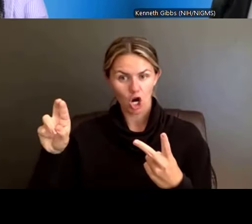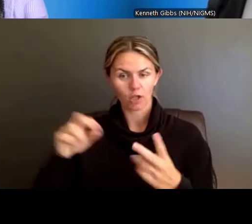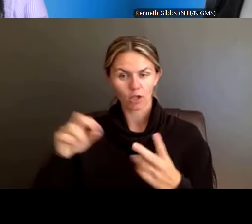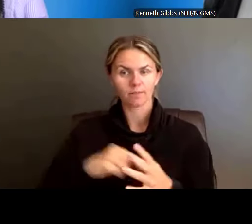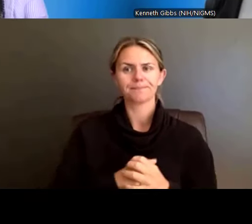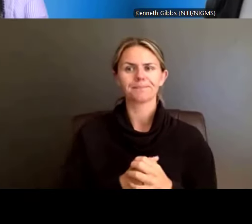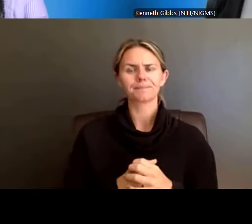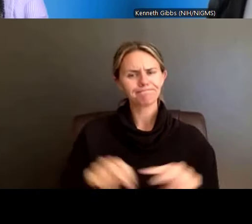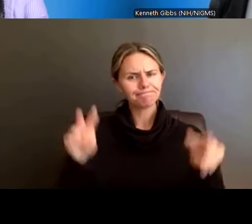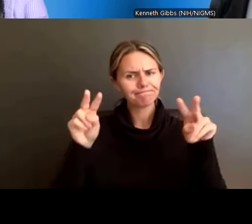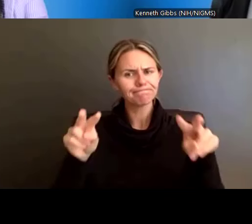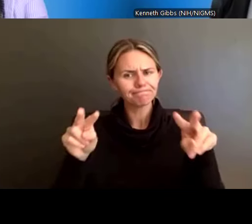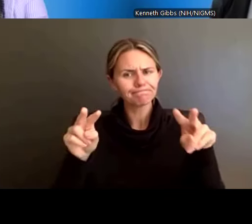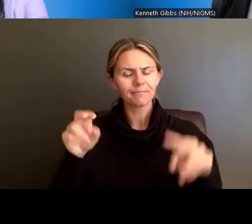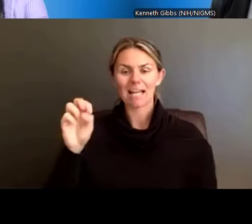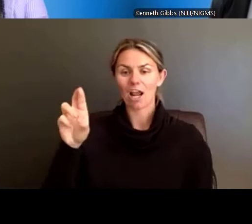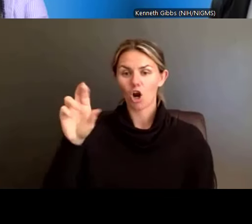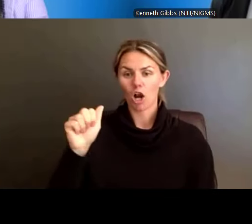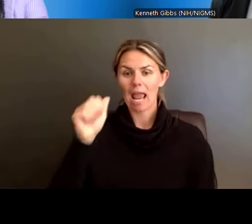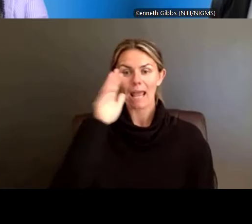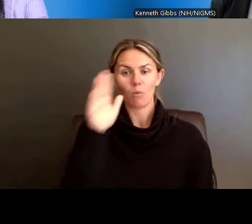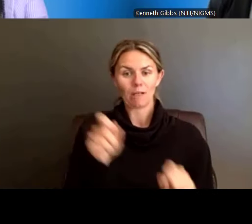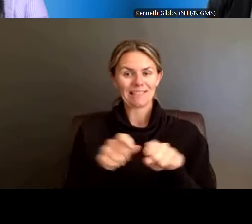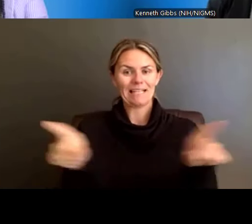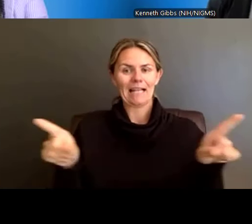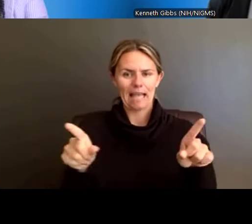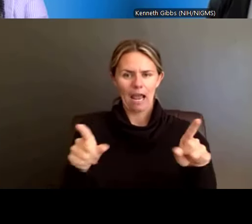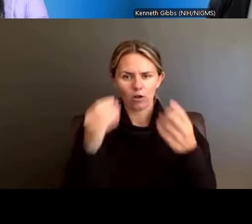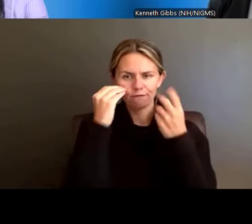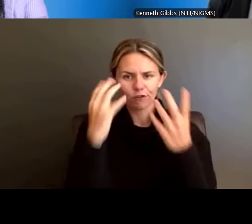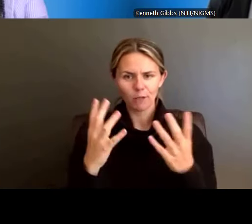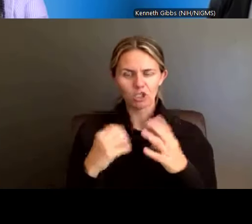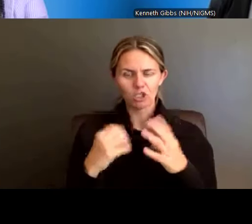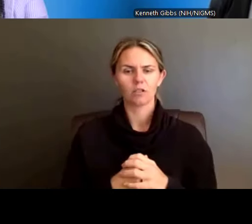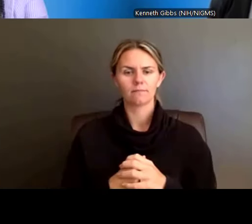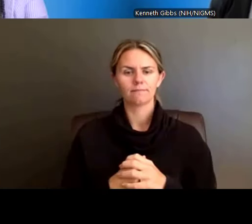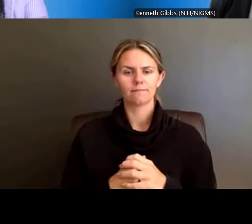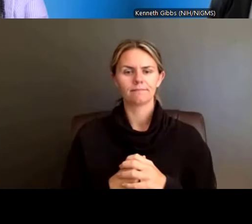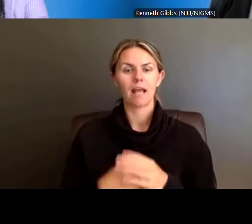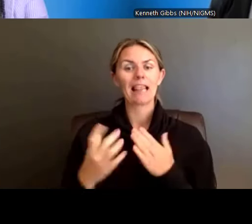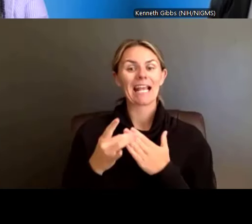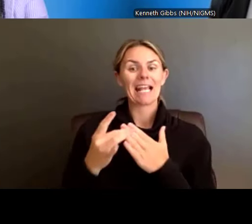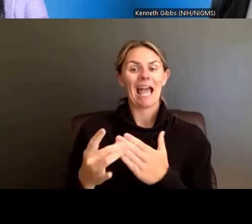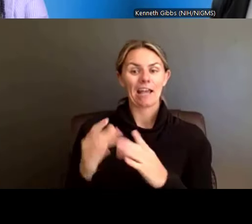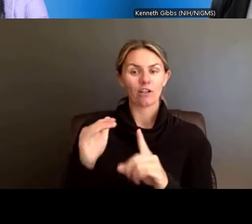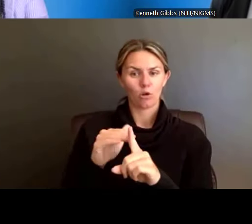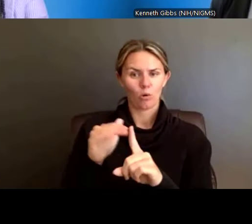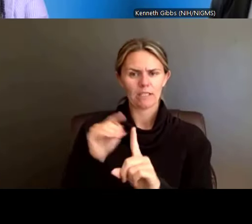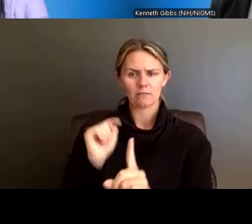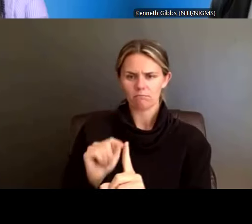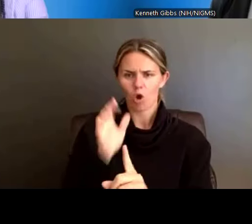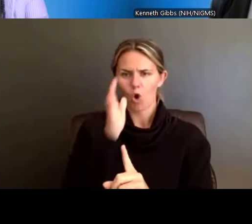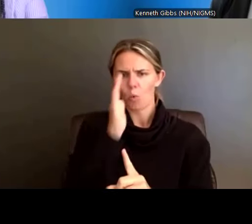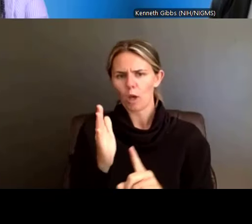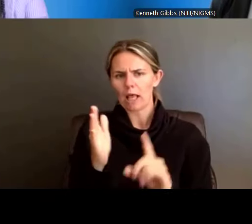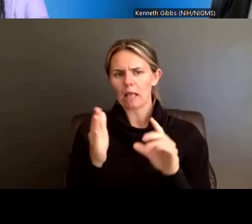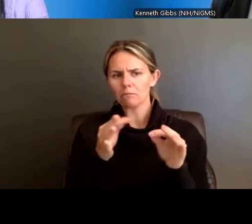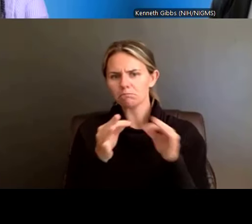eRA is going to send out communications. Also, the Guide Notices often times will mention when things are going to be coming down and being